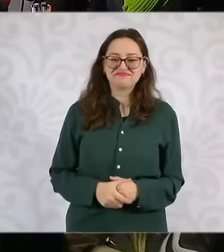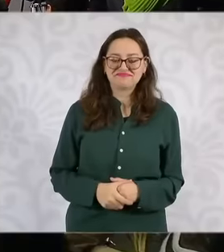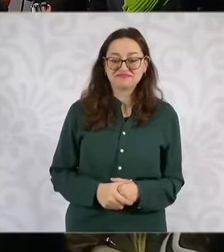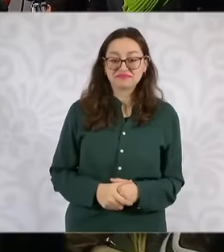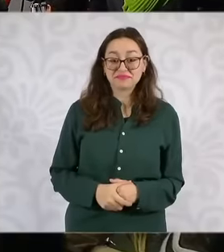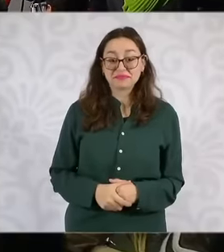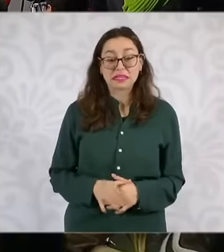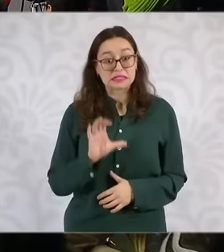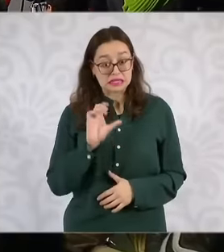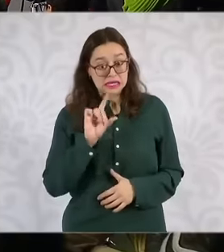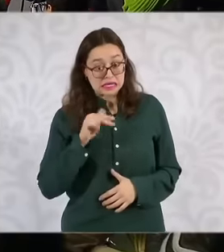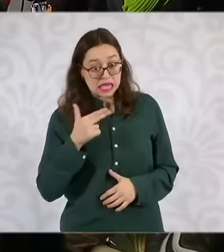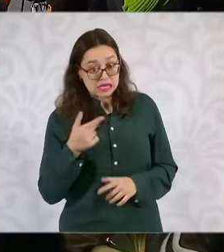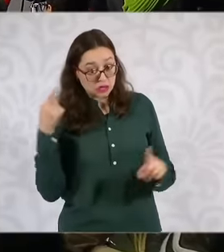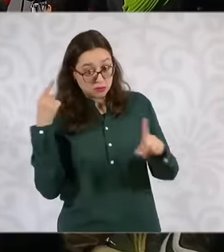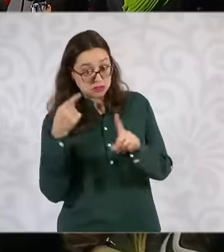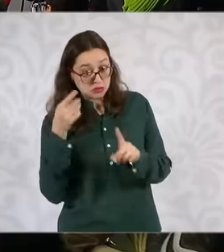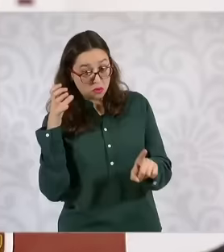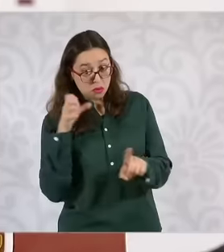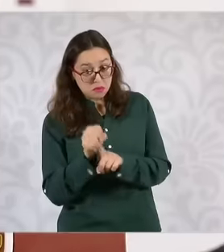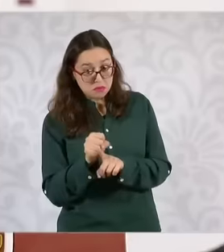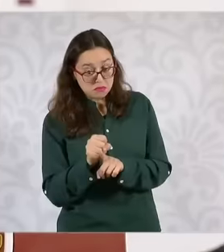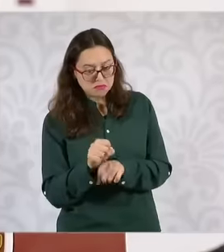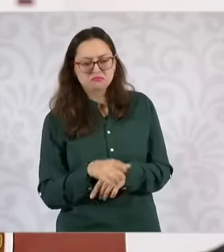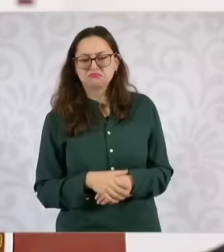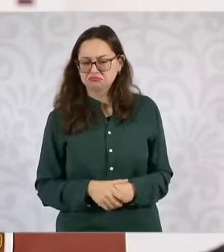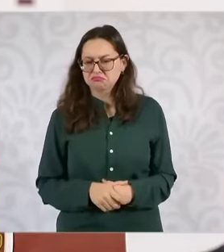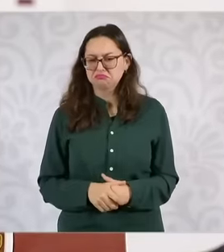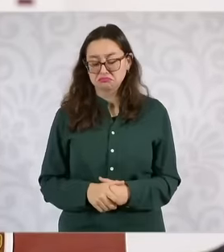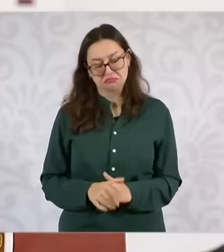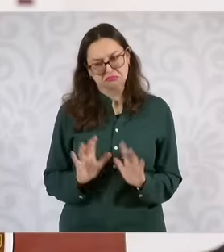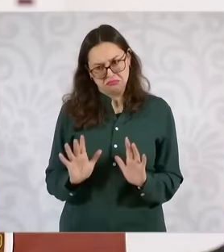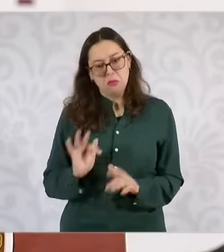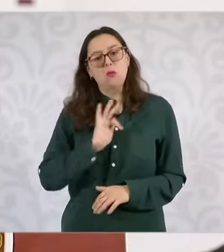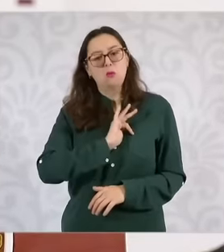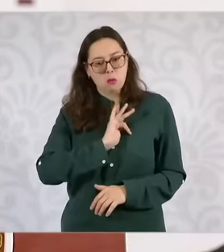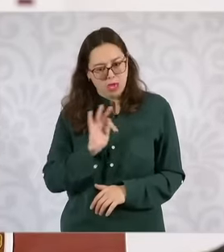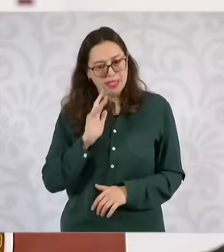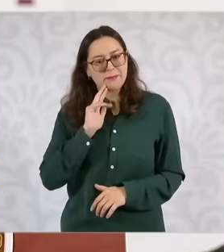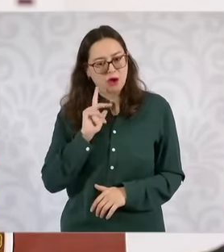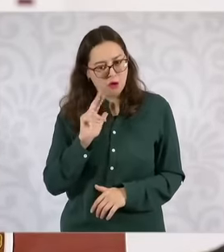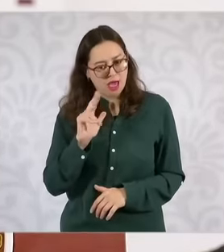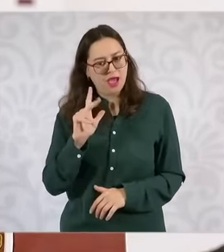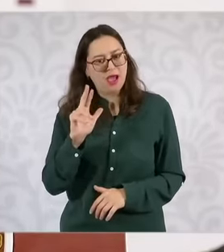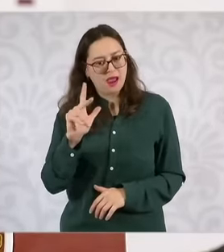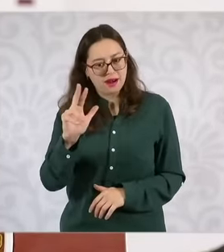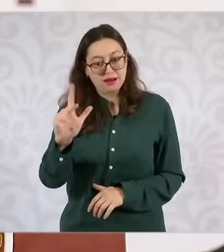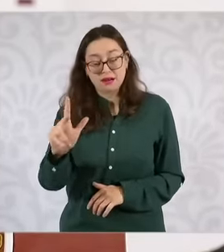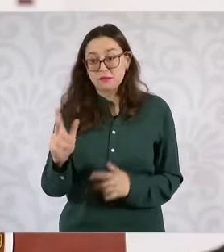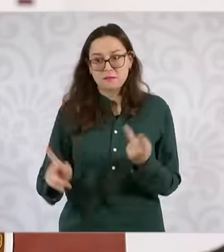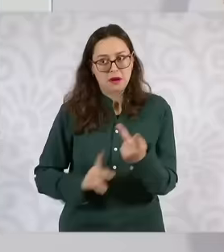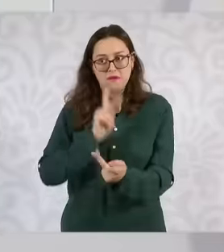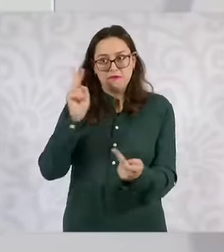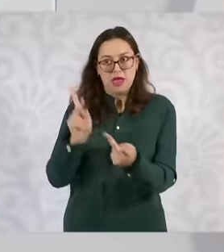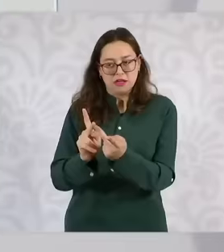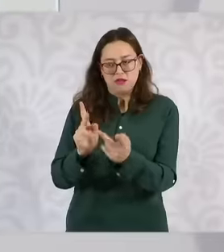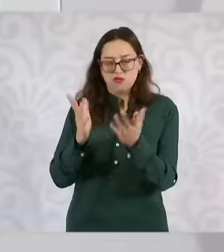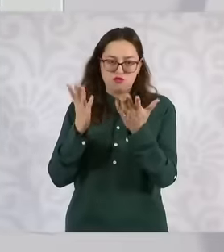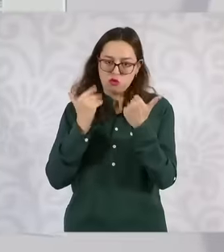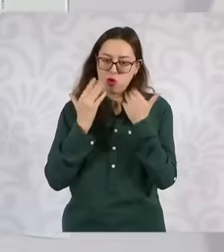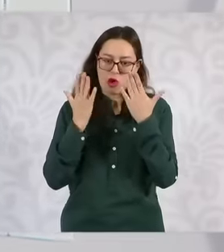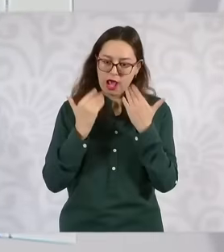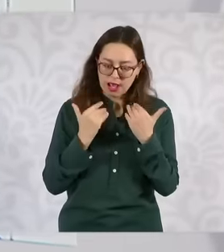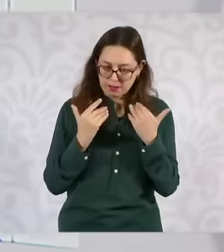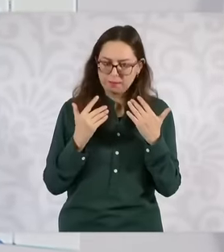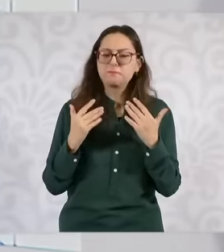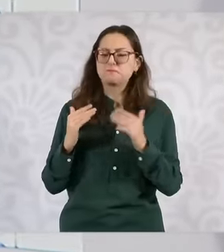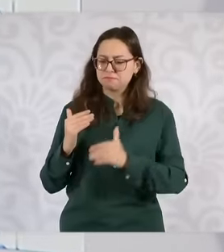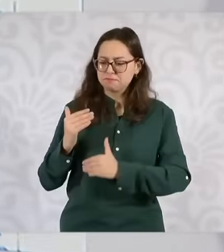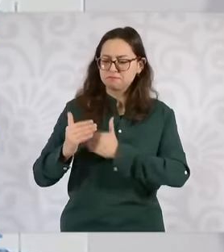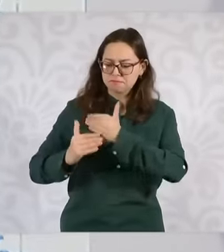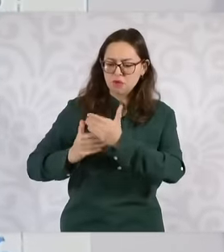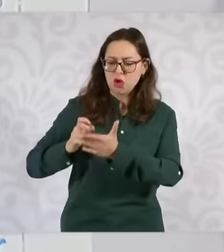the commission fulfills its objective. Yes, everything can always be perfected, no one is perfect, eh And all institutions are